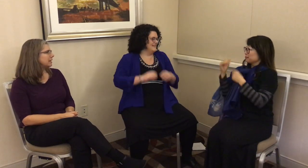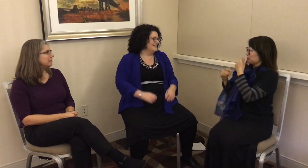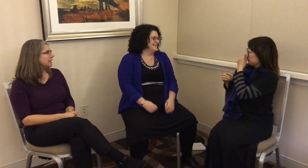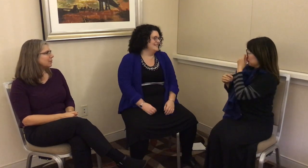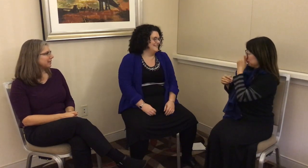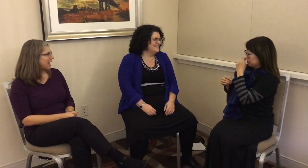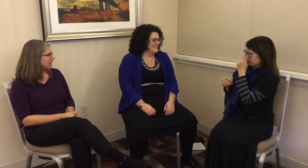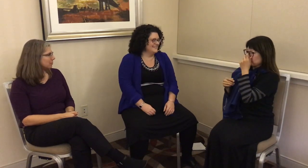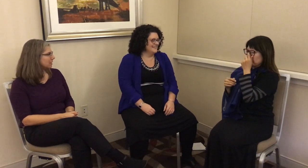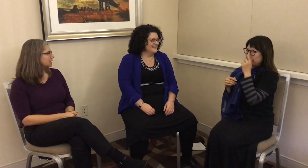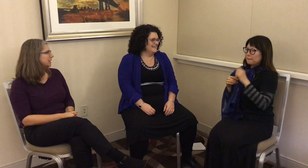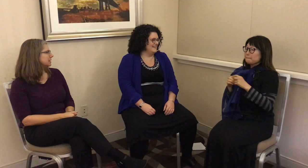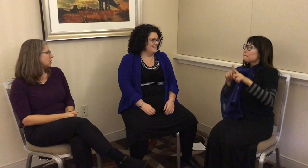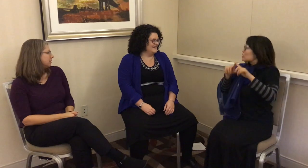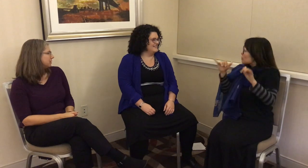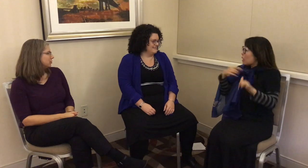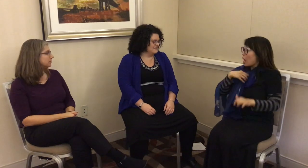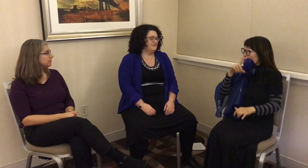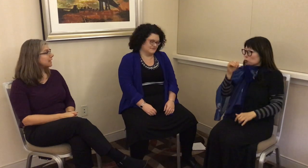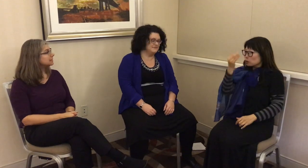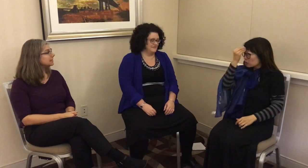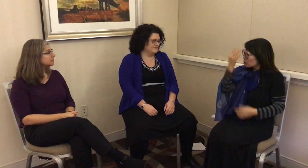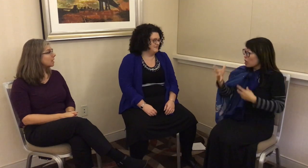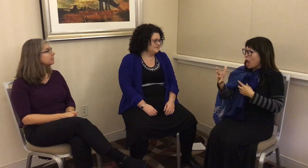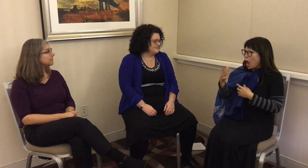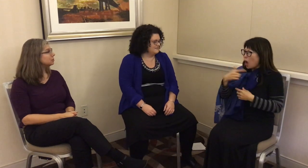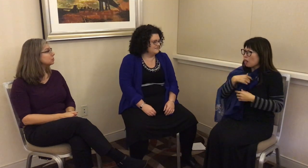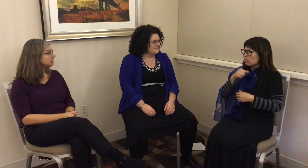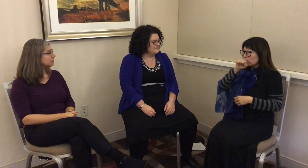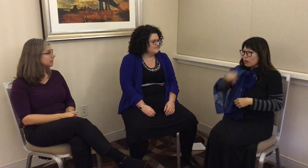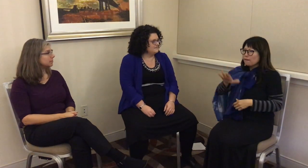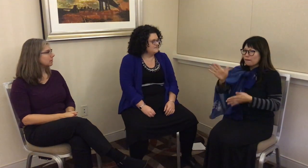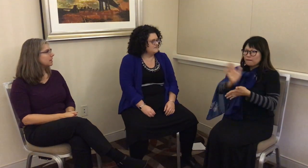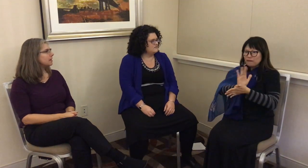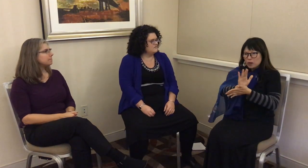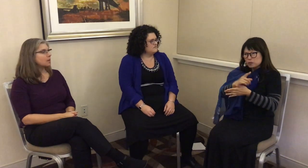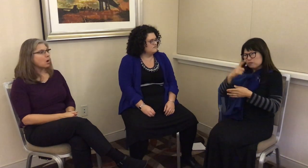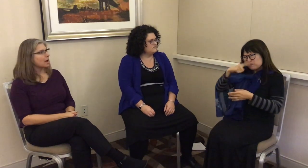at me or the camera. It’s artificial. At the same time, I do tell people, “Oh, I